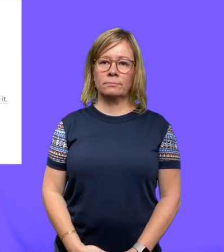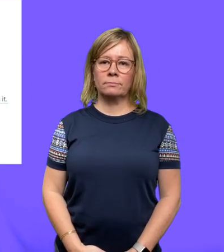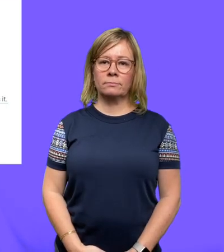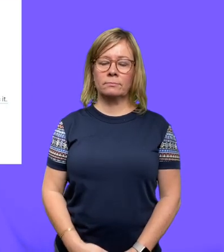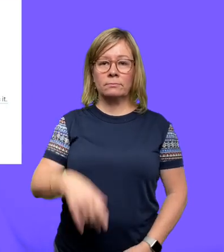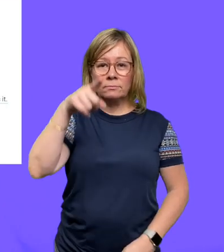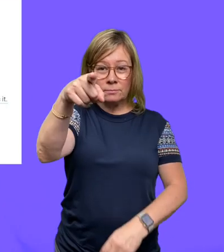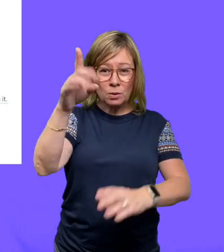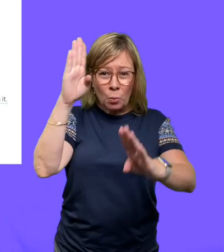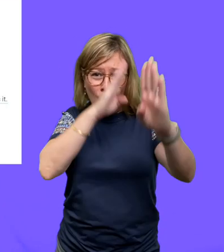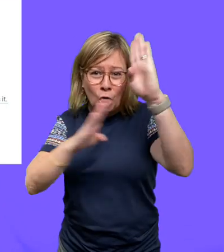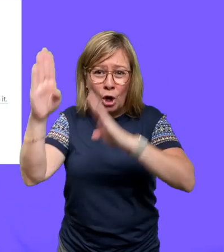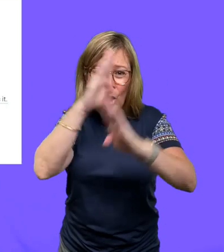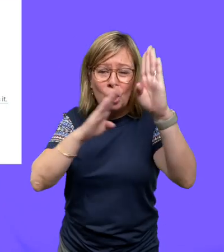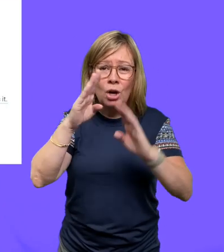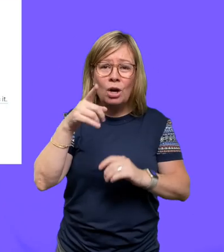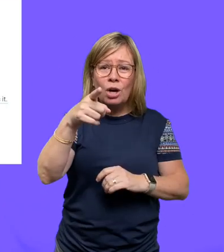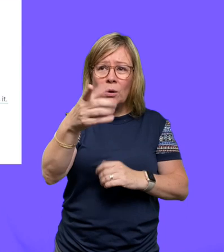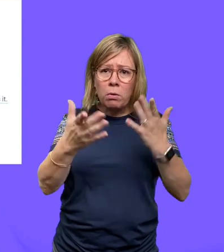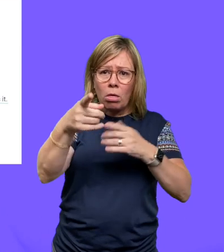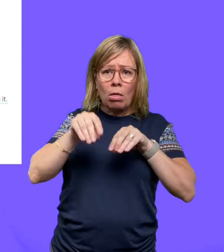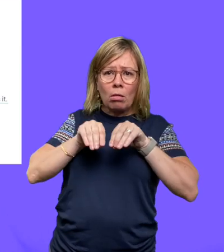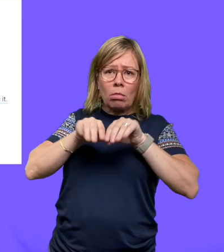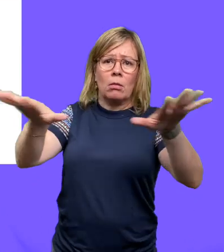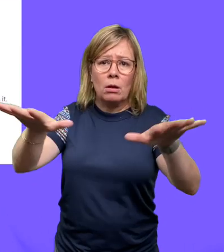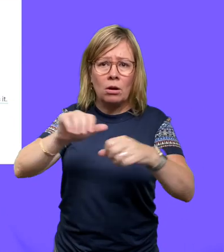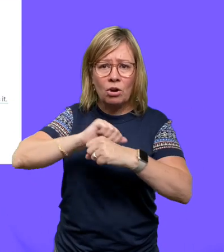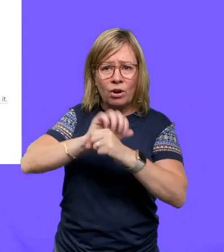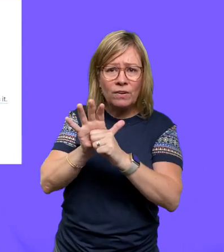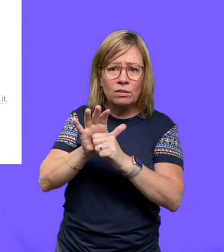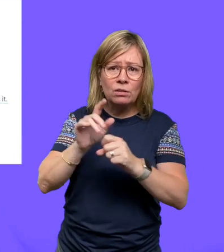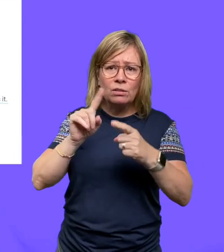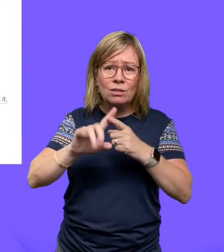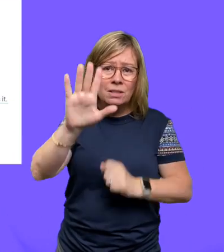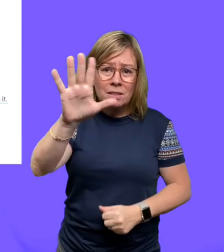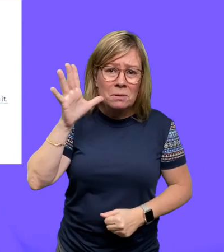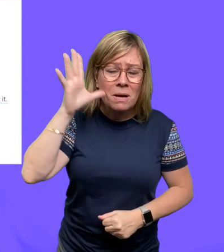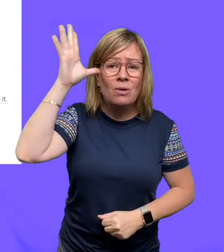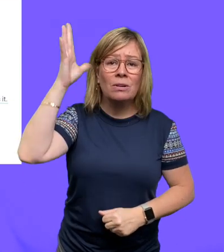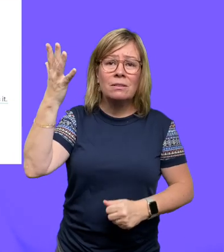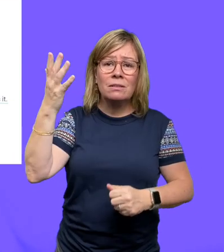Are you worried that you could spread coronavirus to grown-ups in your life?